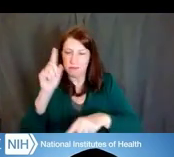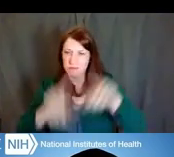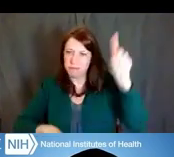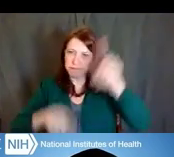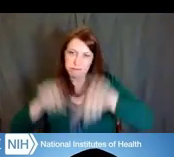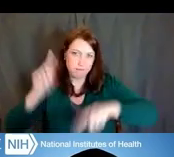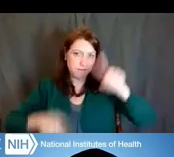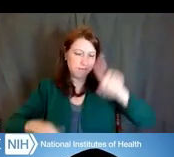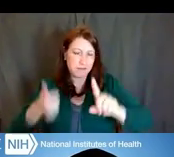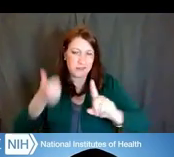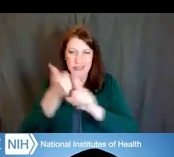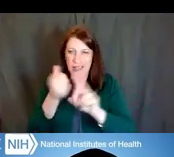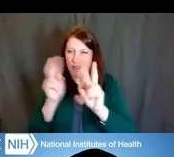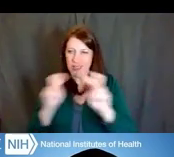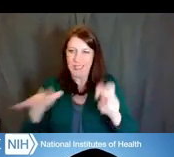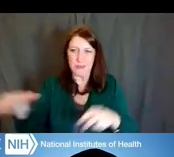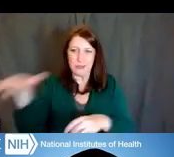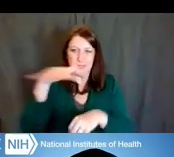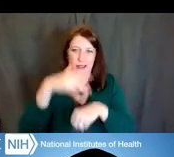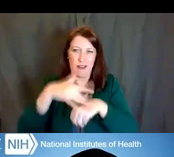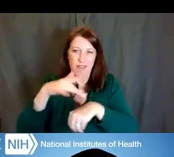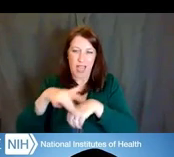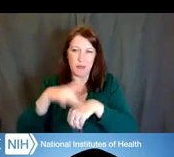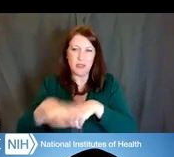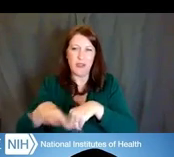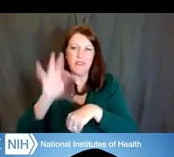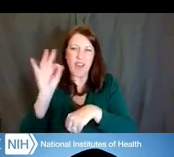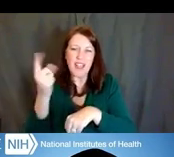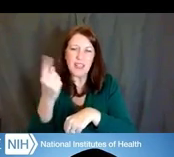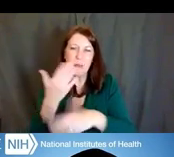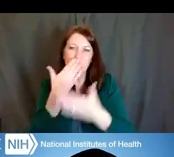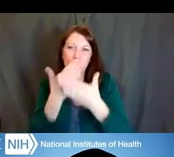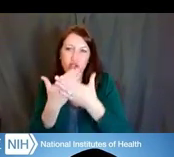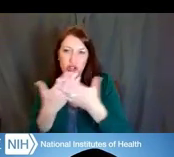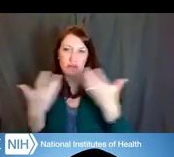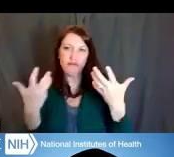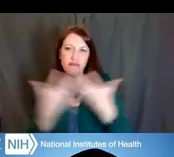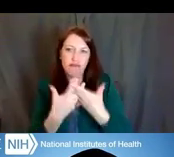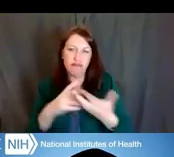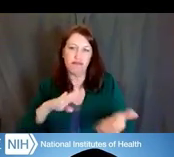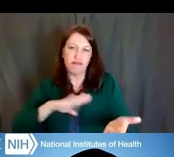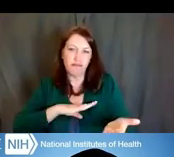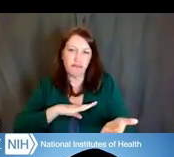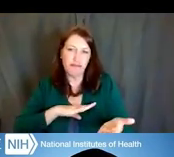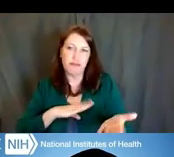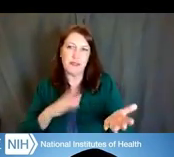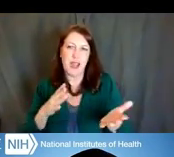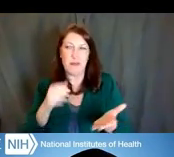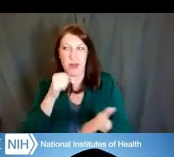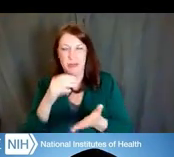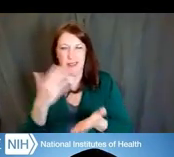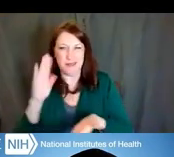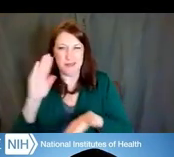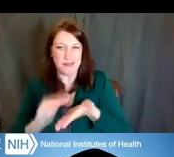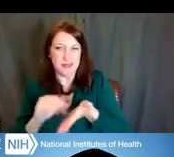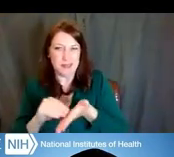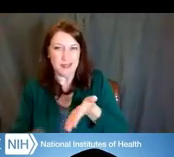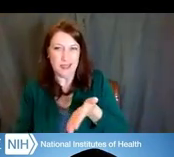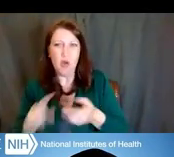of self-assessments out there. So find one that fits your needs, and maybe not as expensive, or you can take advantage